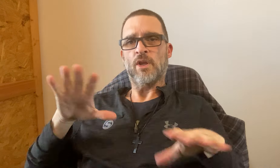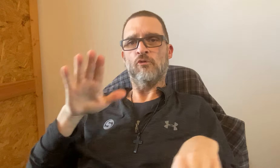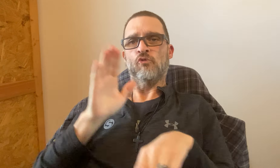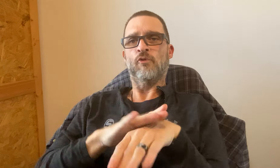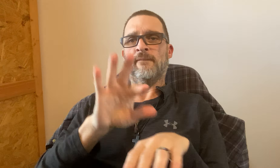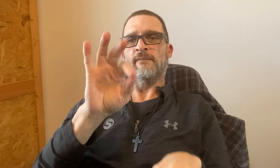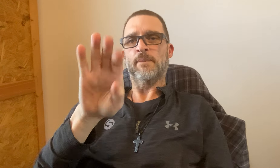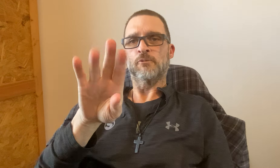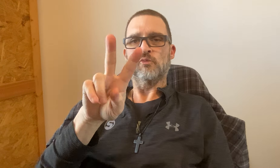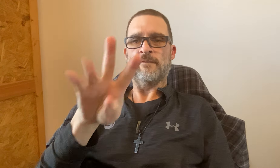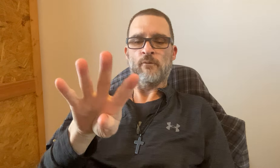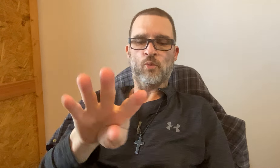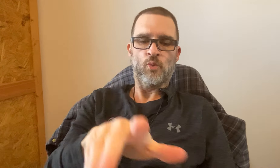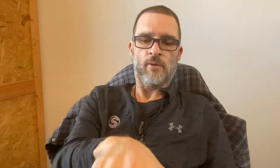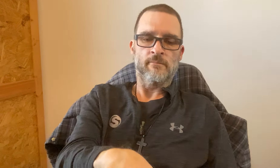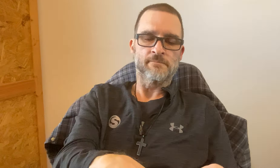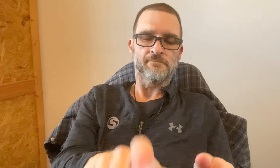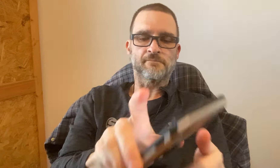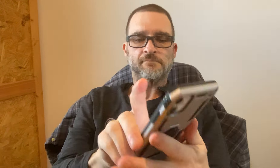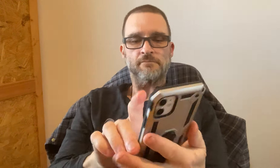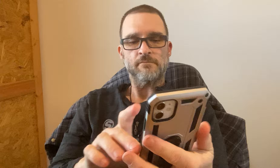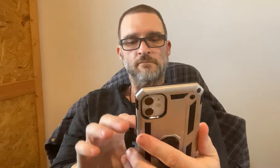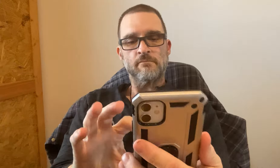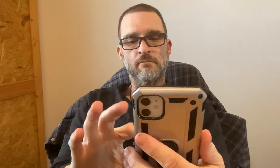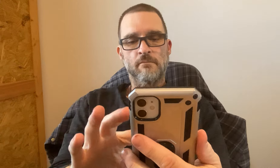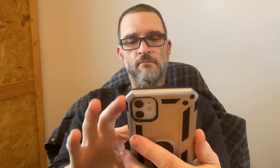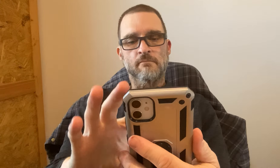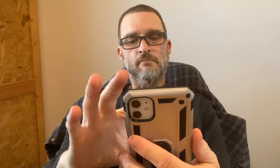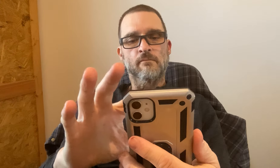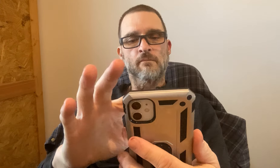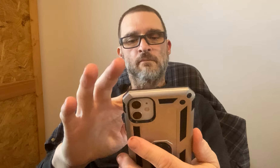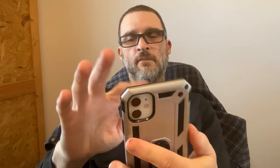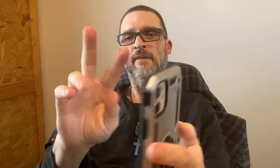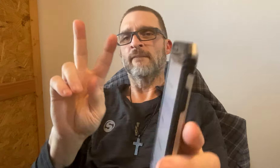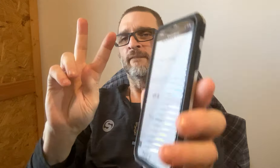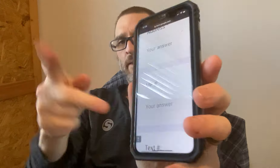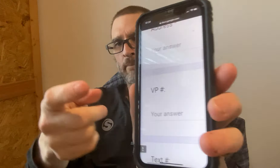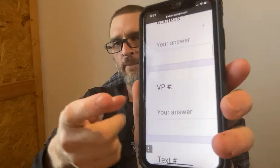You will get it and wear it on February 24th.